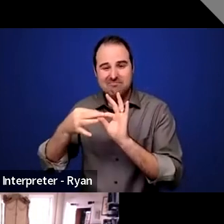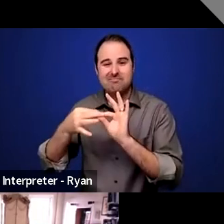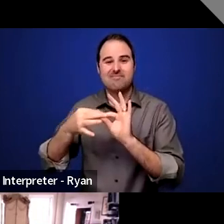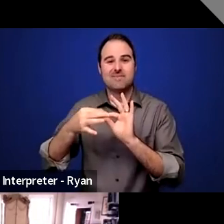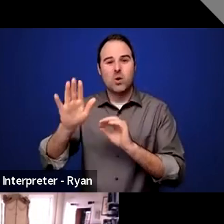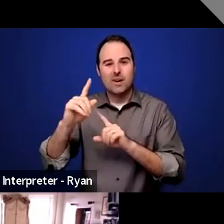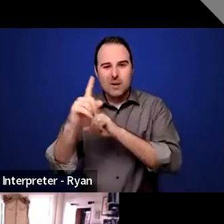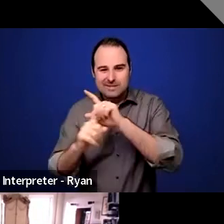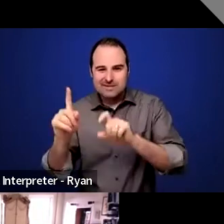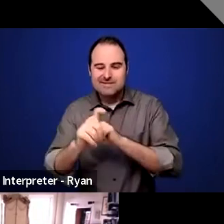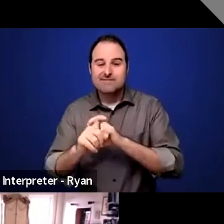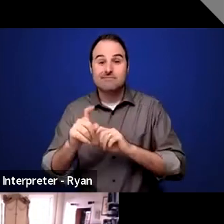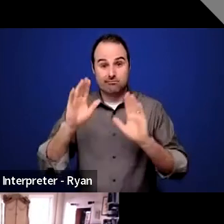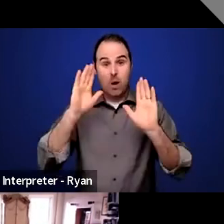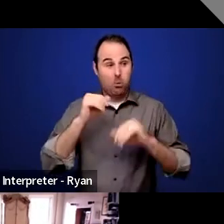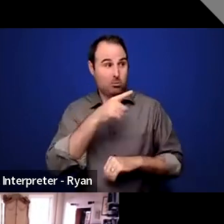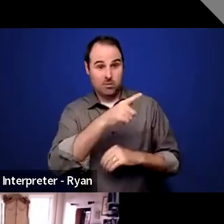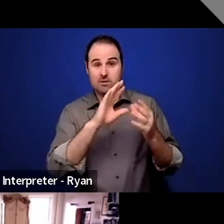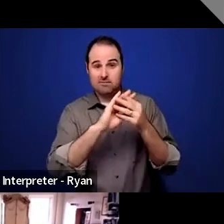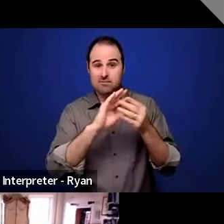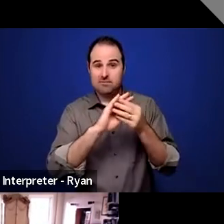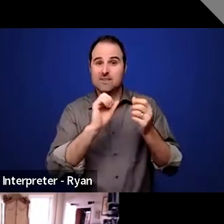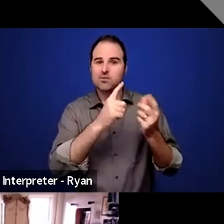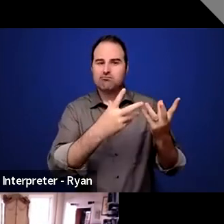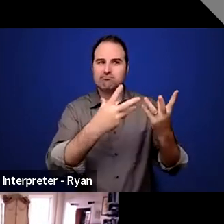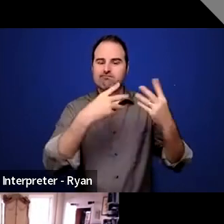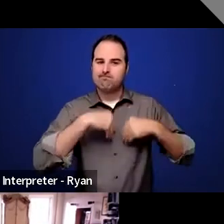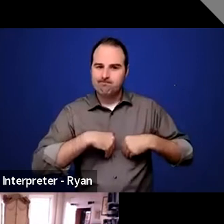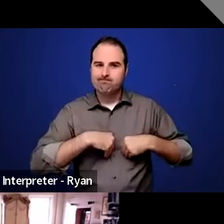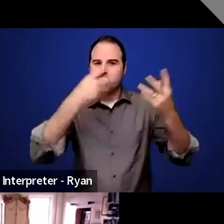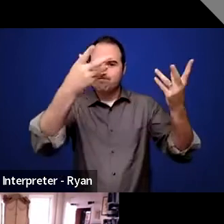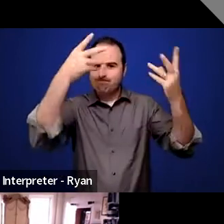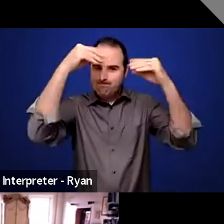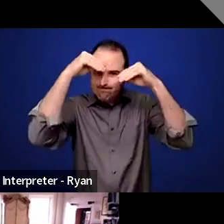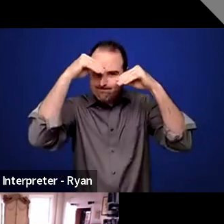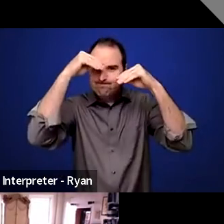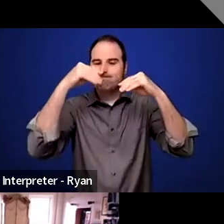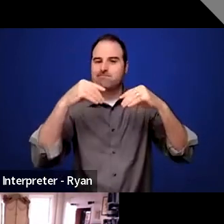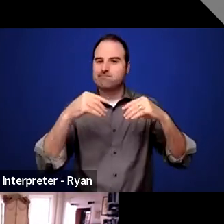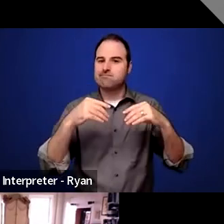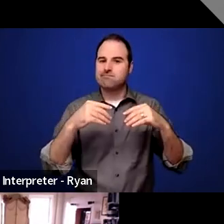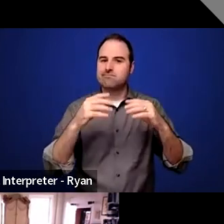and apply to your work or personal life. This event was sponsored by ACCESS AIR,